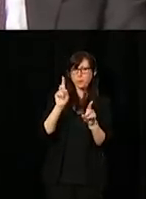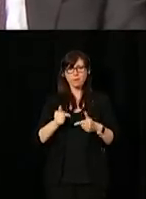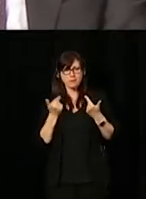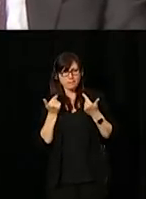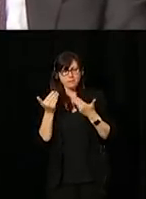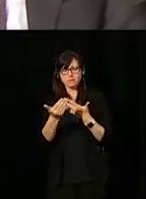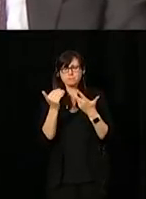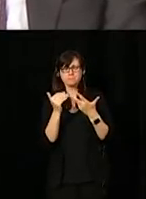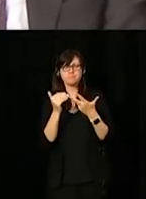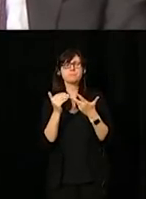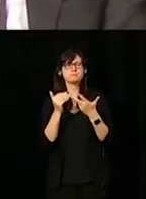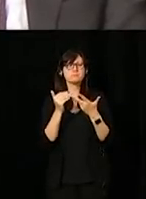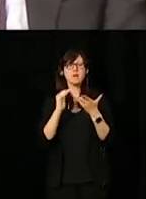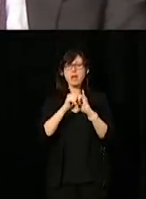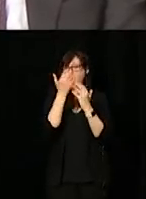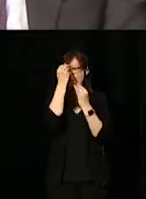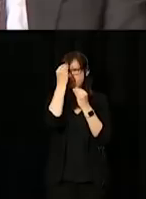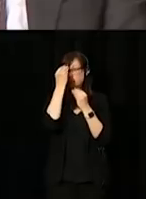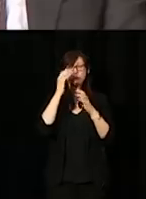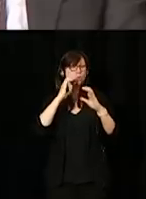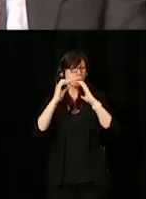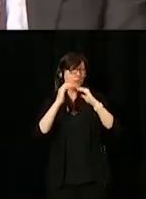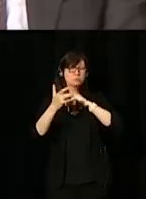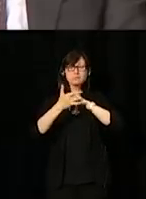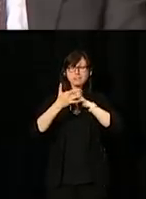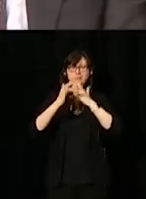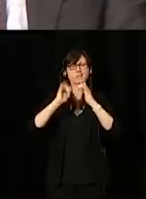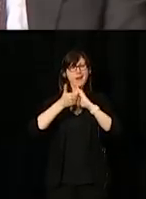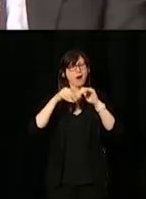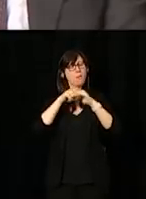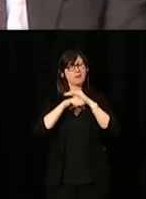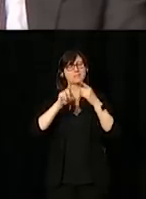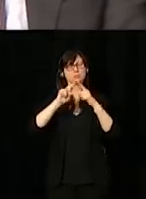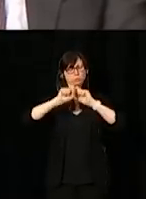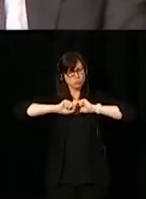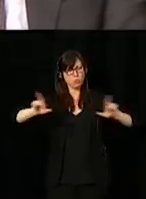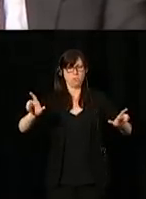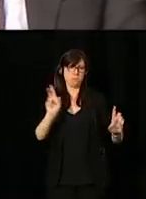Third is making information communications technology accessible to everyone.